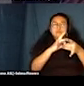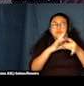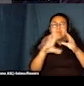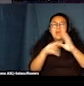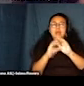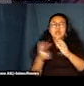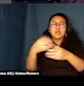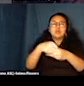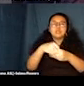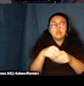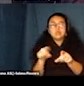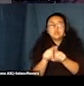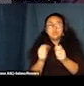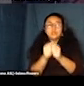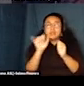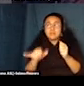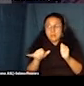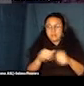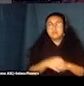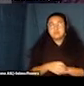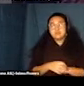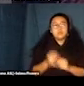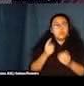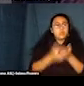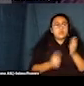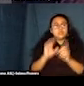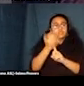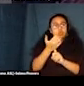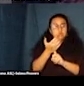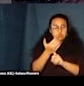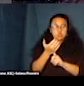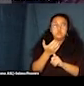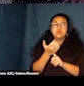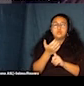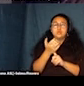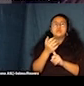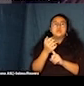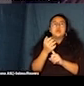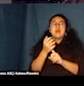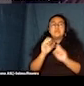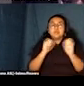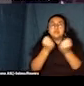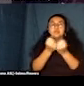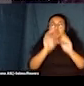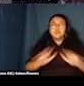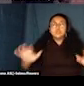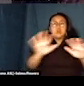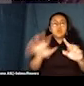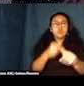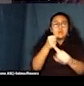along with that, also what is the cultural and the social impact to changing people's minds around this,